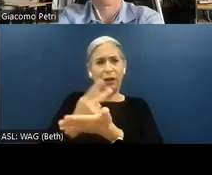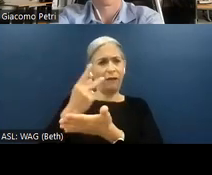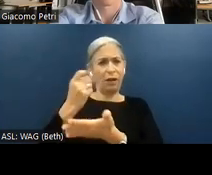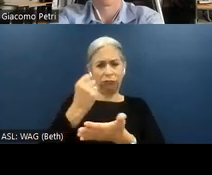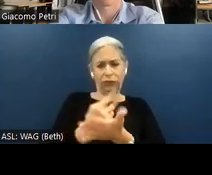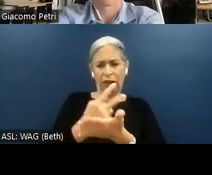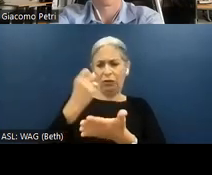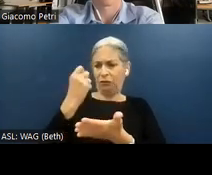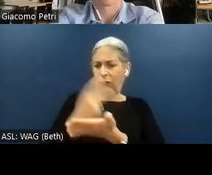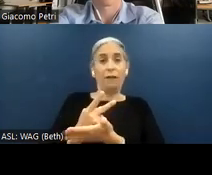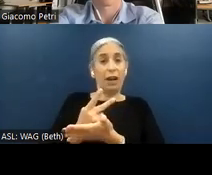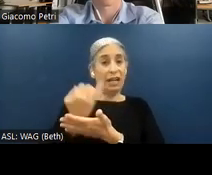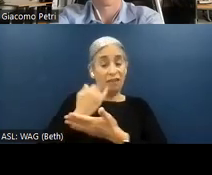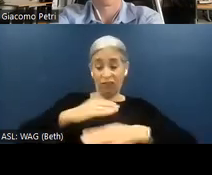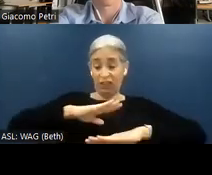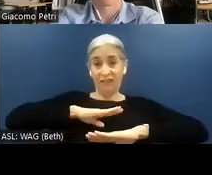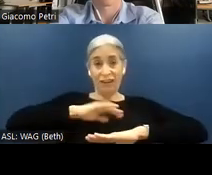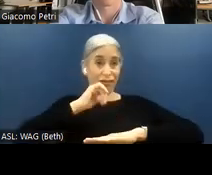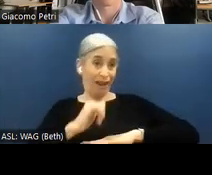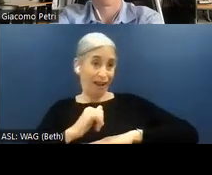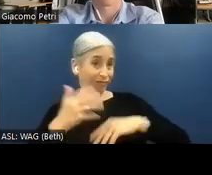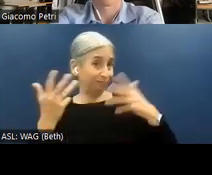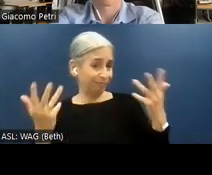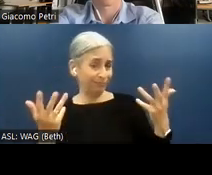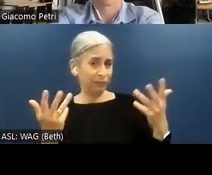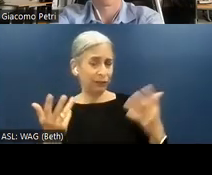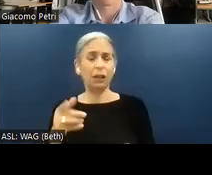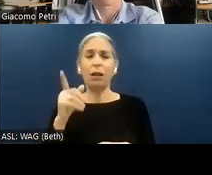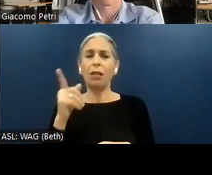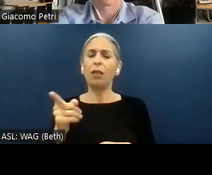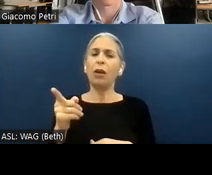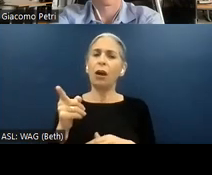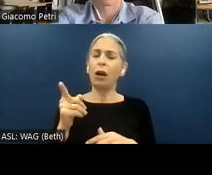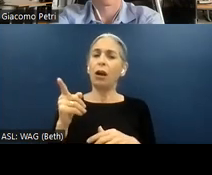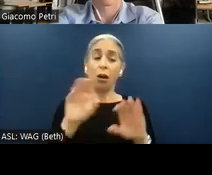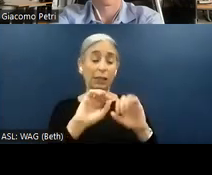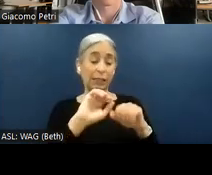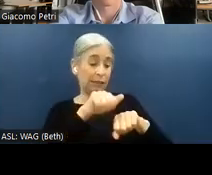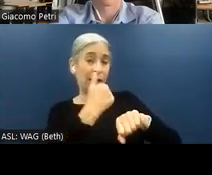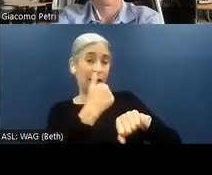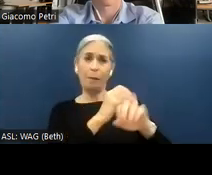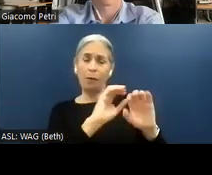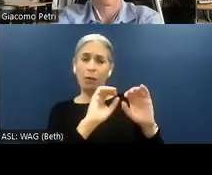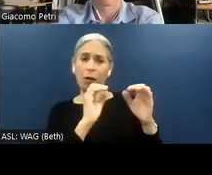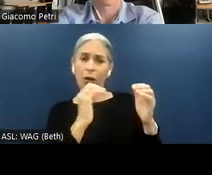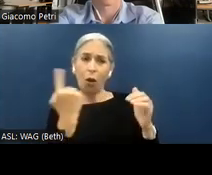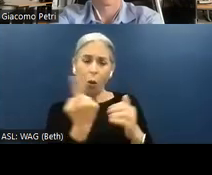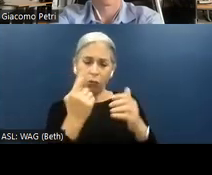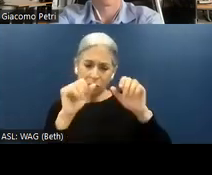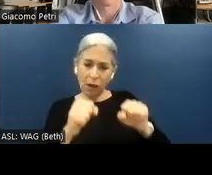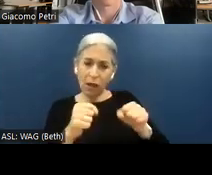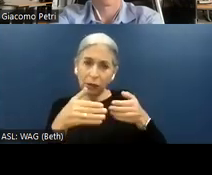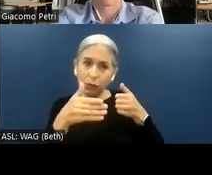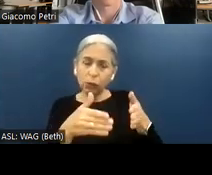is satisfied or not, the way these are organized represents the only possible way to make it